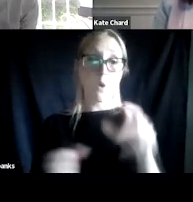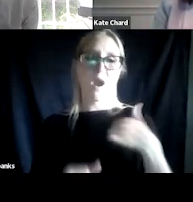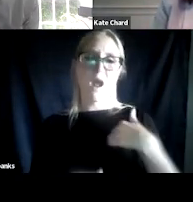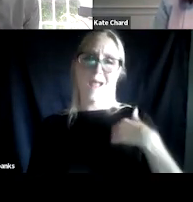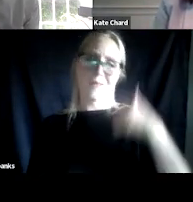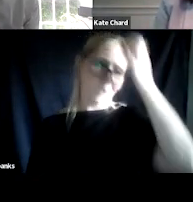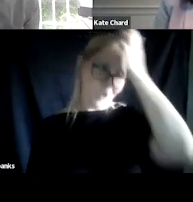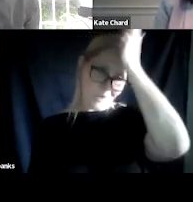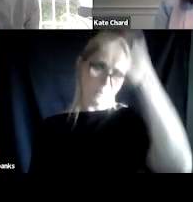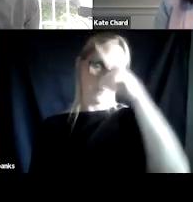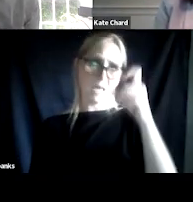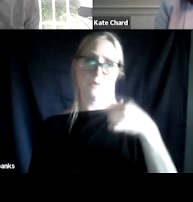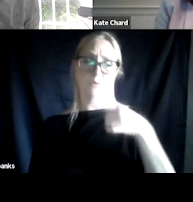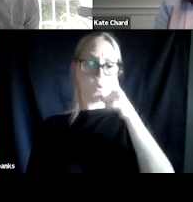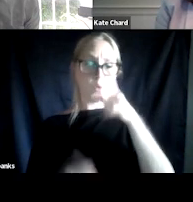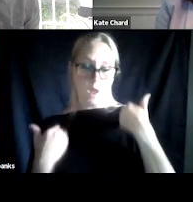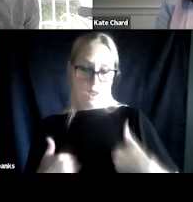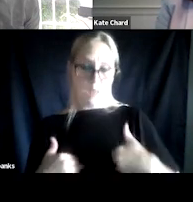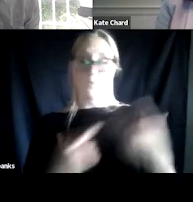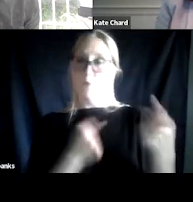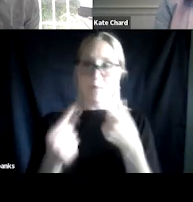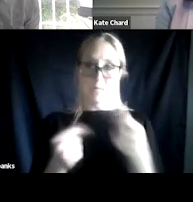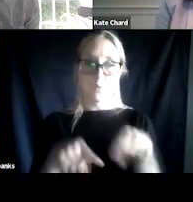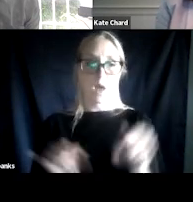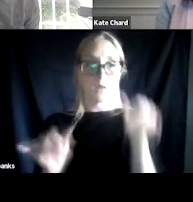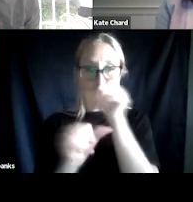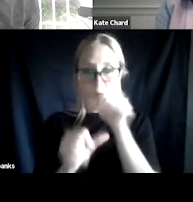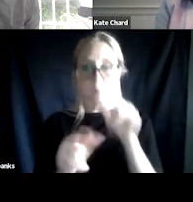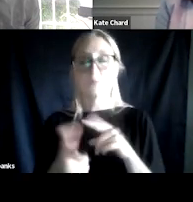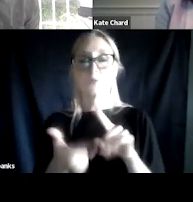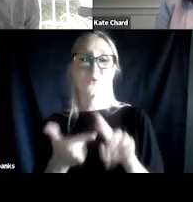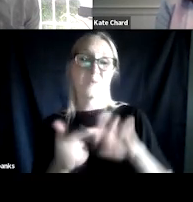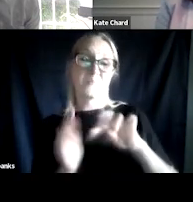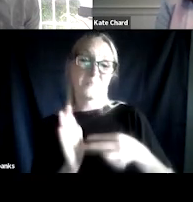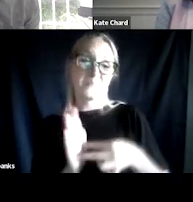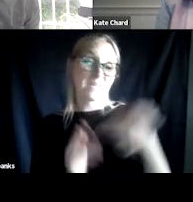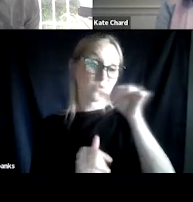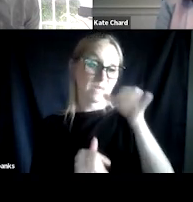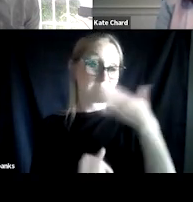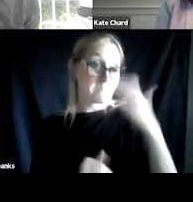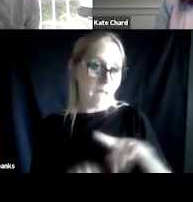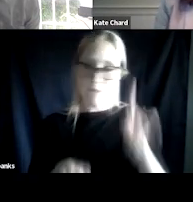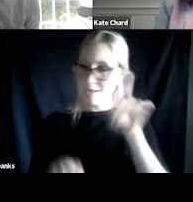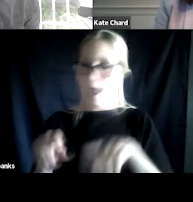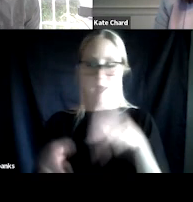when I was drunk. So therefore drinking is bad, but I can't stop because the alcohol